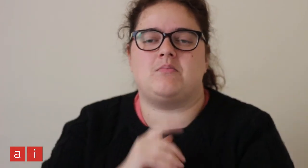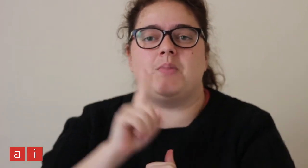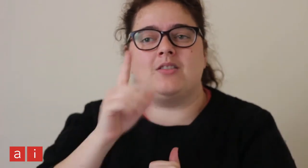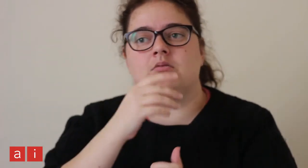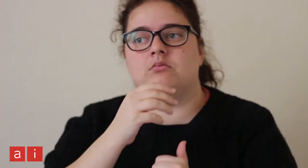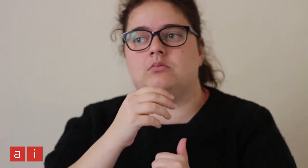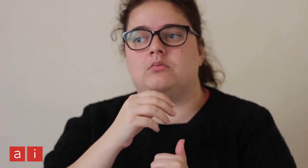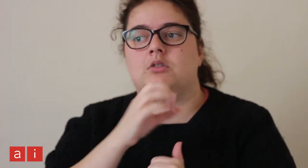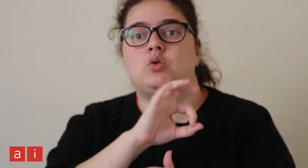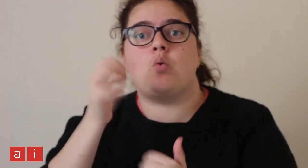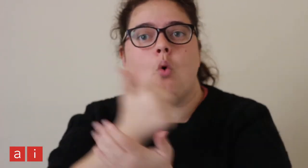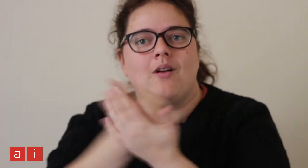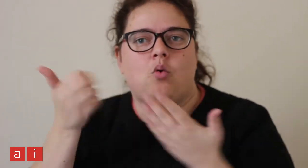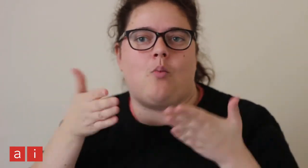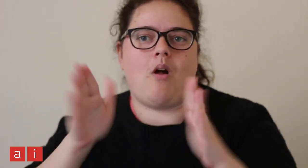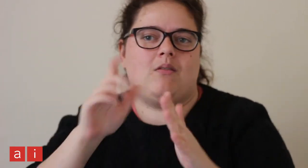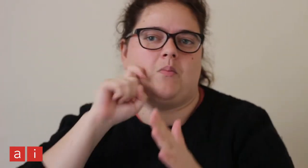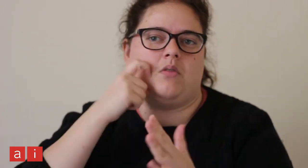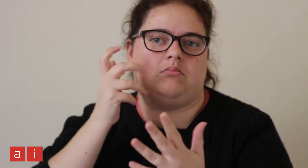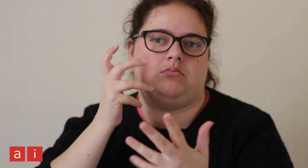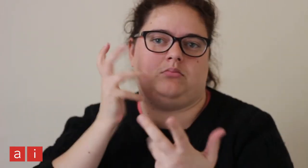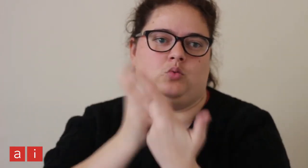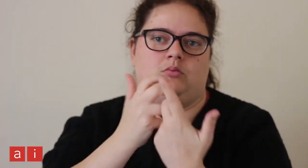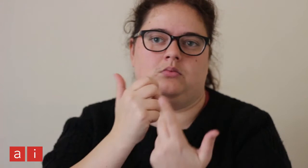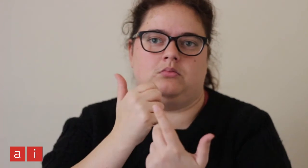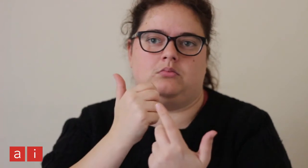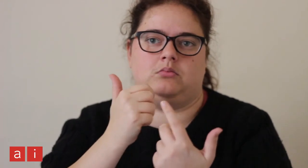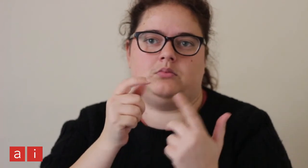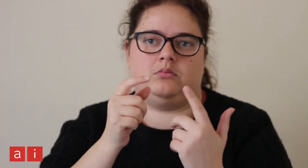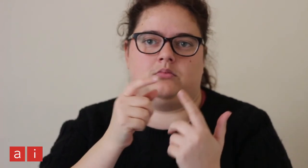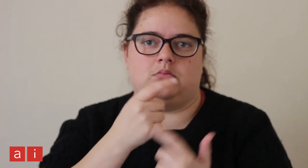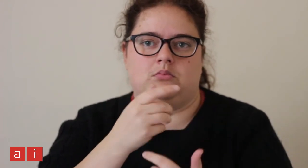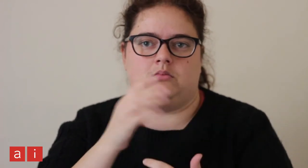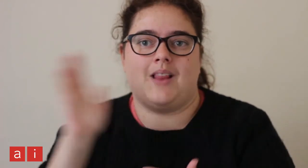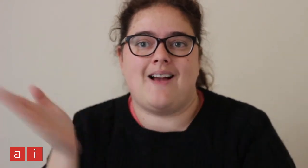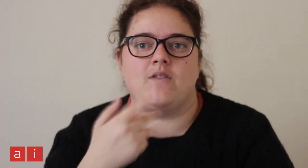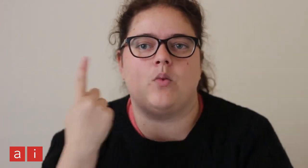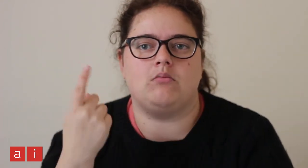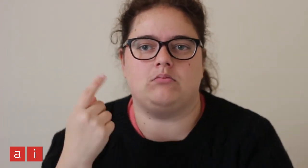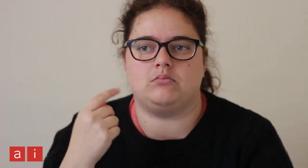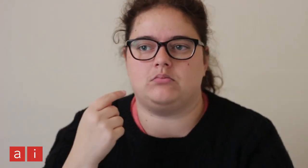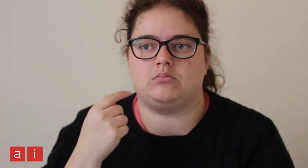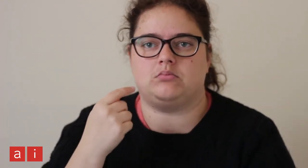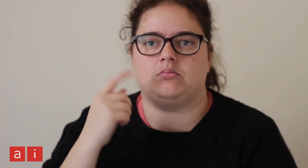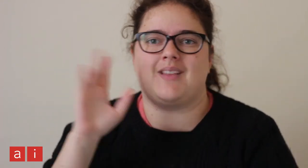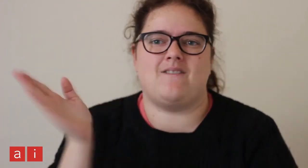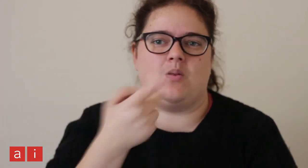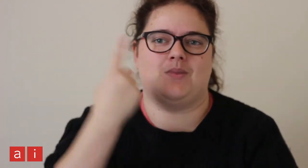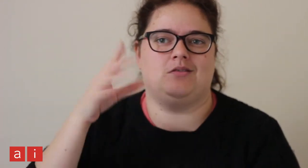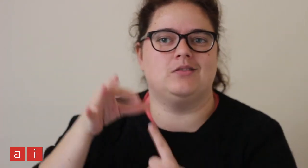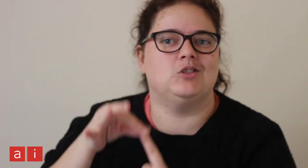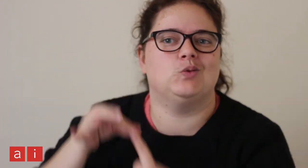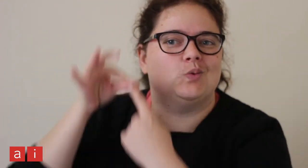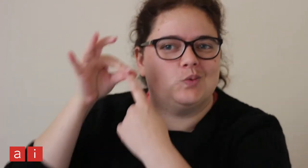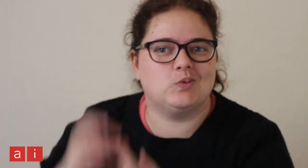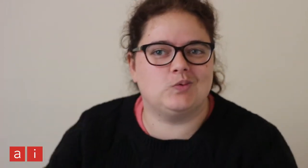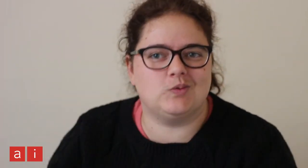But not all ways will suit everyone. Everyone is unique.